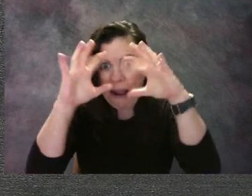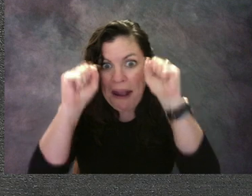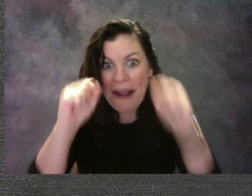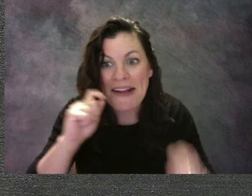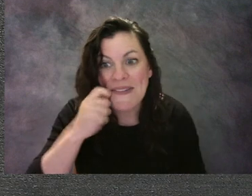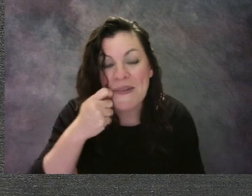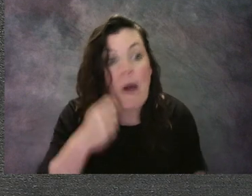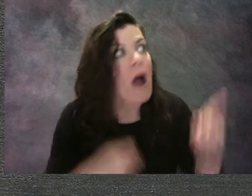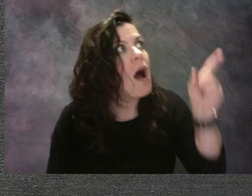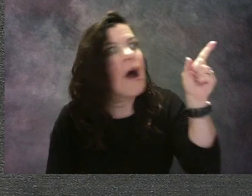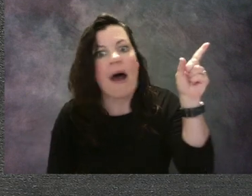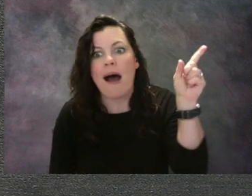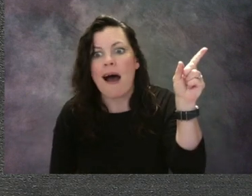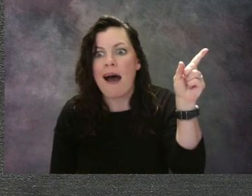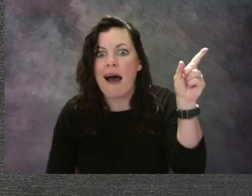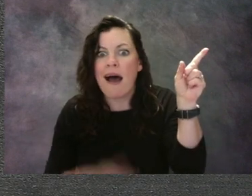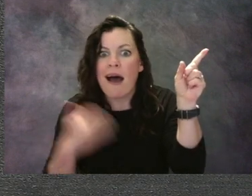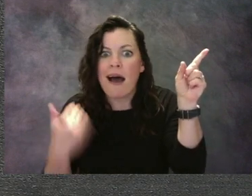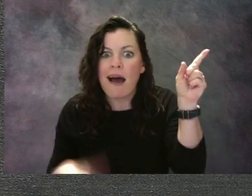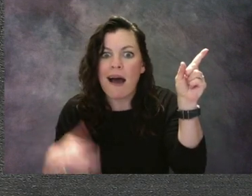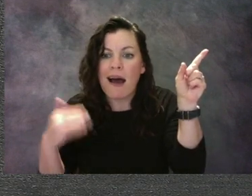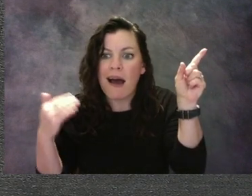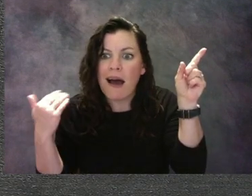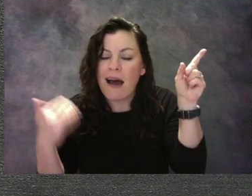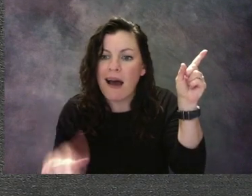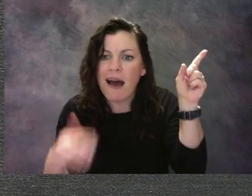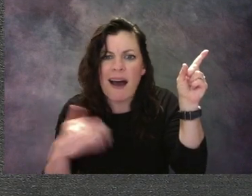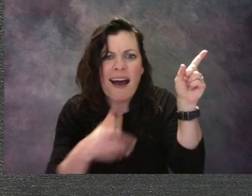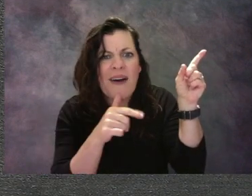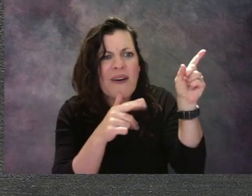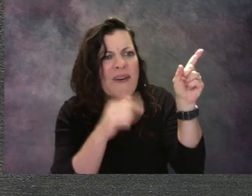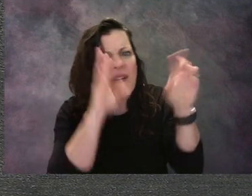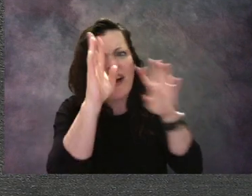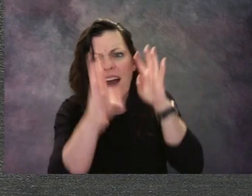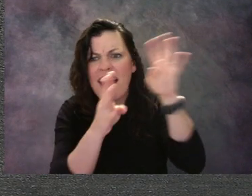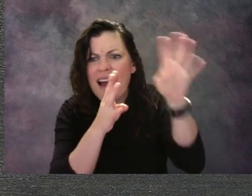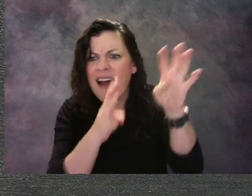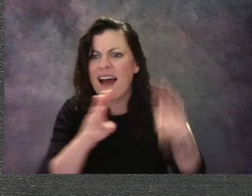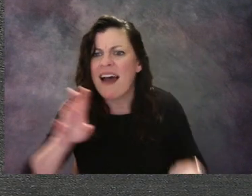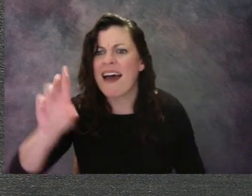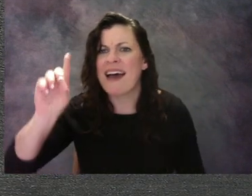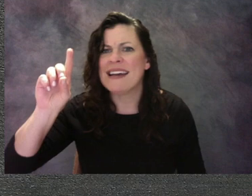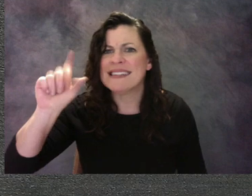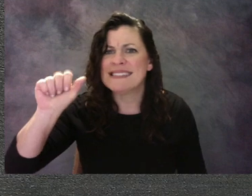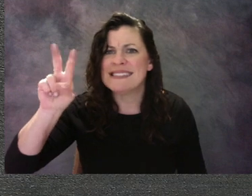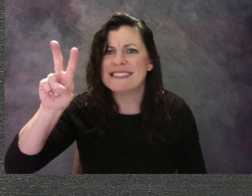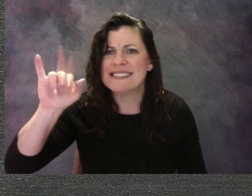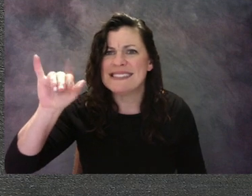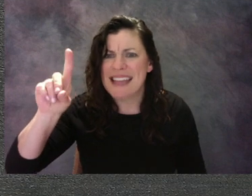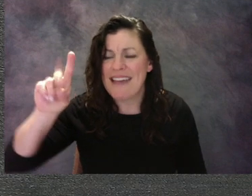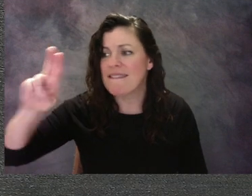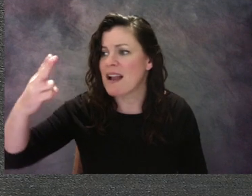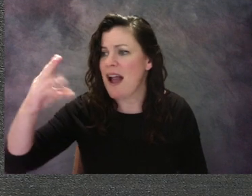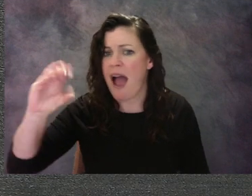Guys! Look. This is by David Hockney. This is another lithograph, but I don't know if you remember